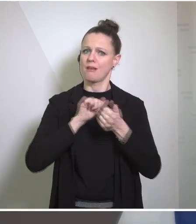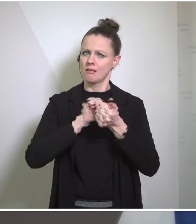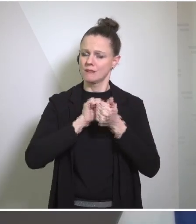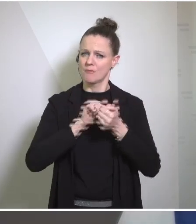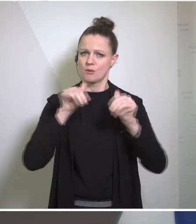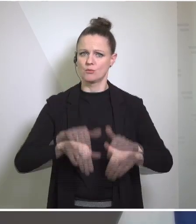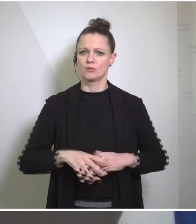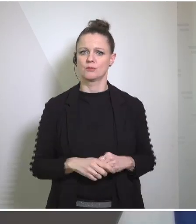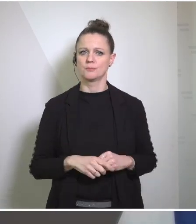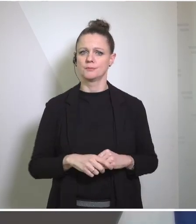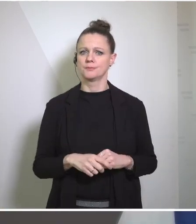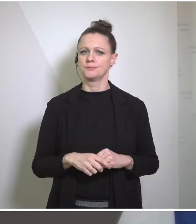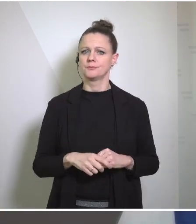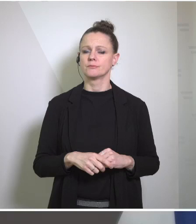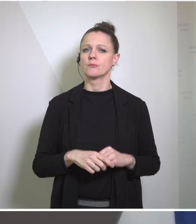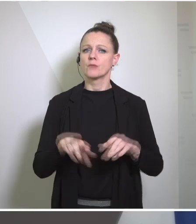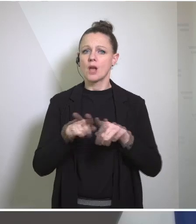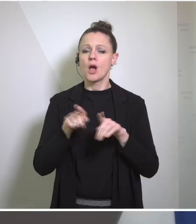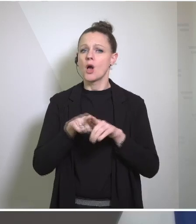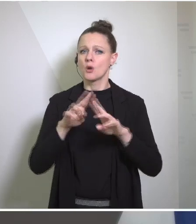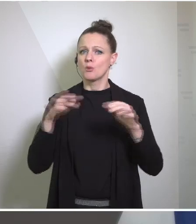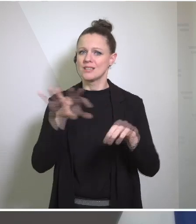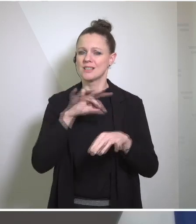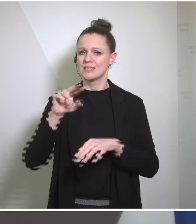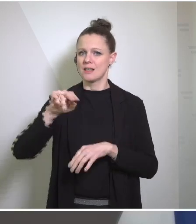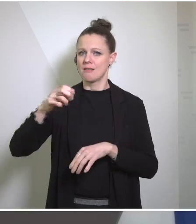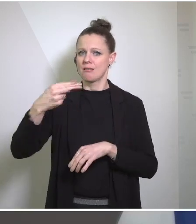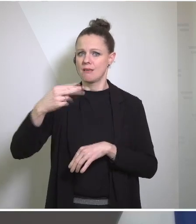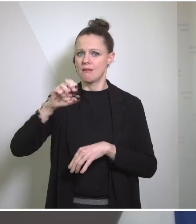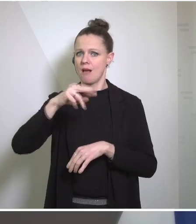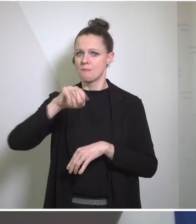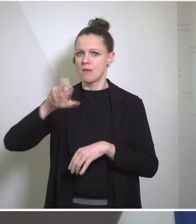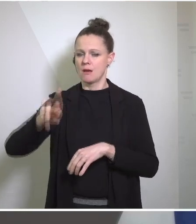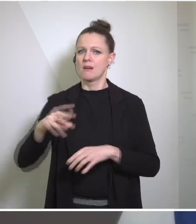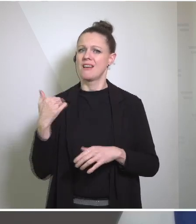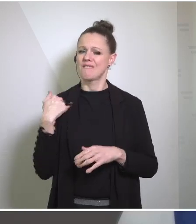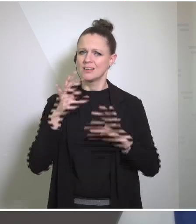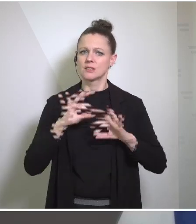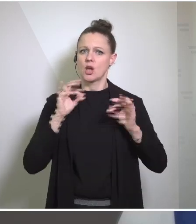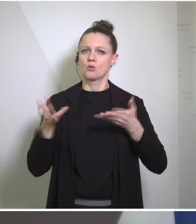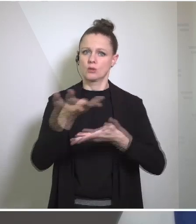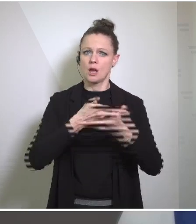the chancellor Karl Nehammer we had a very good exchange on a number of geopolitical hotspots,